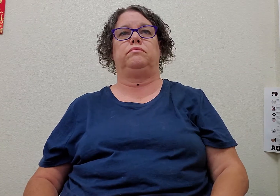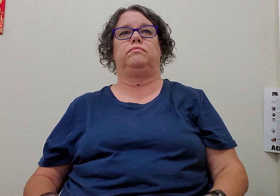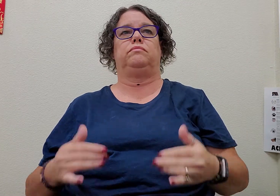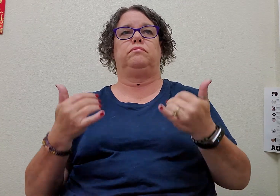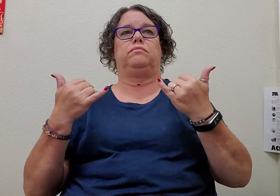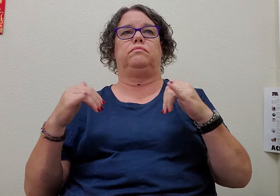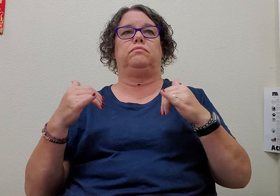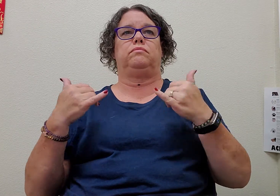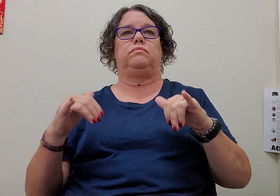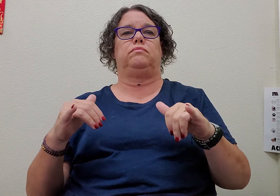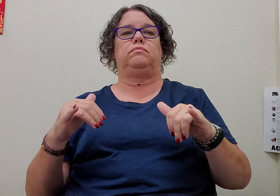play